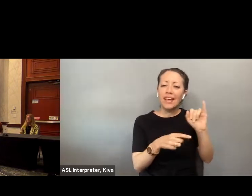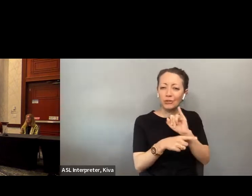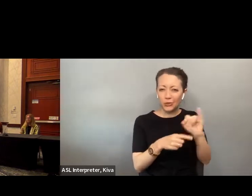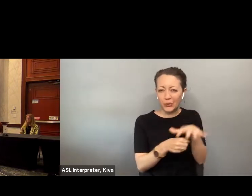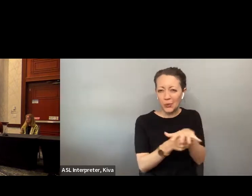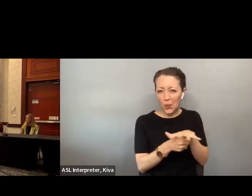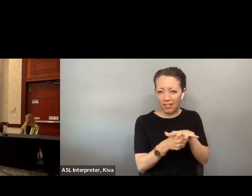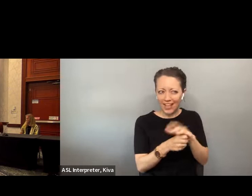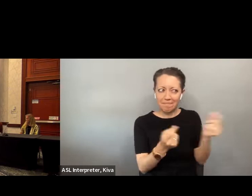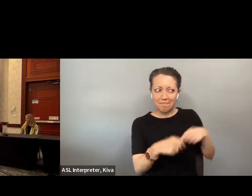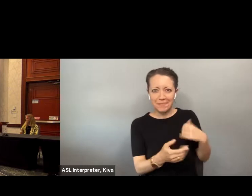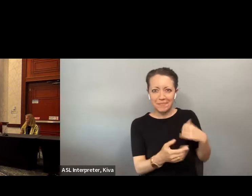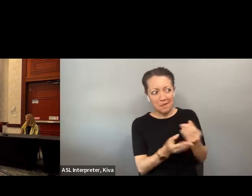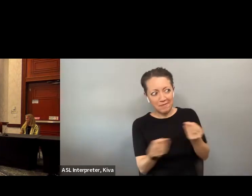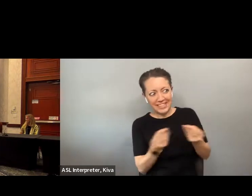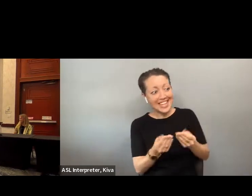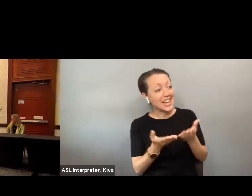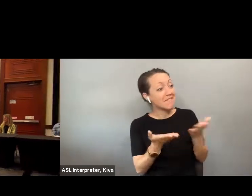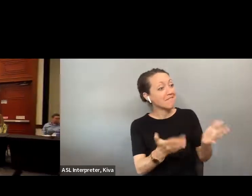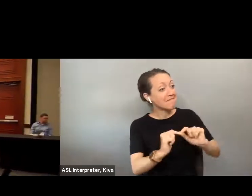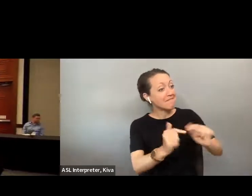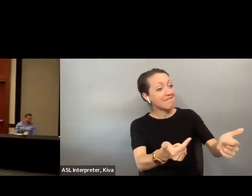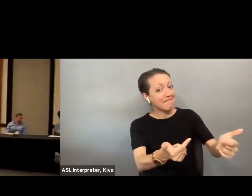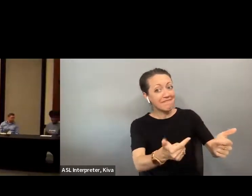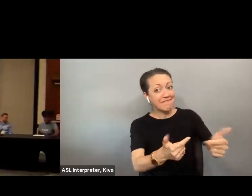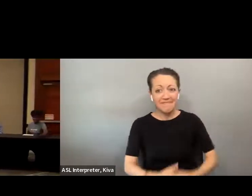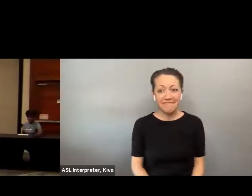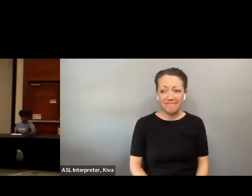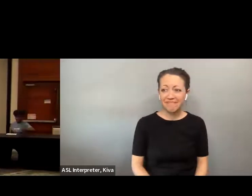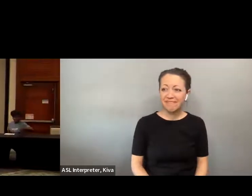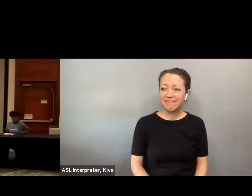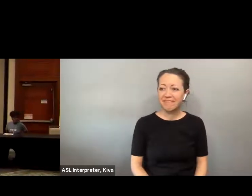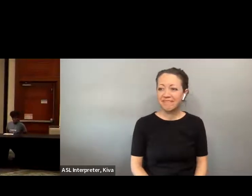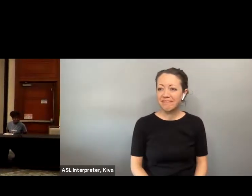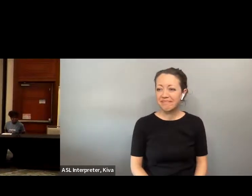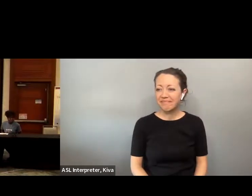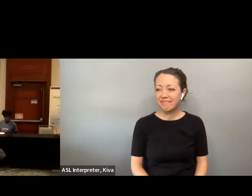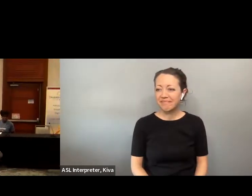University. It's all yours.